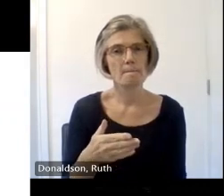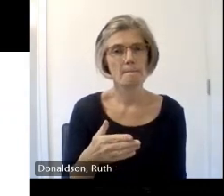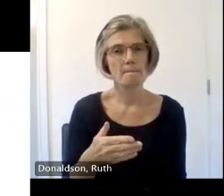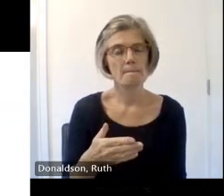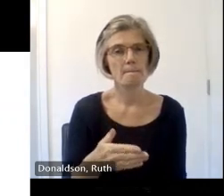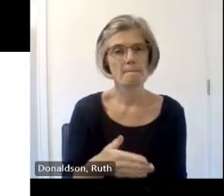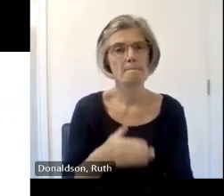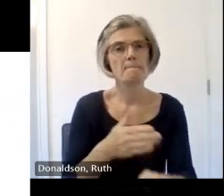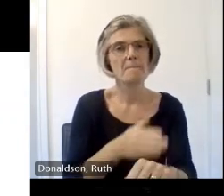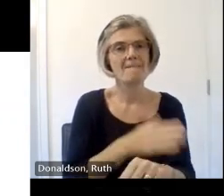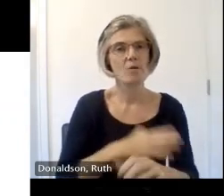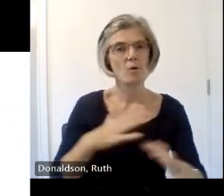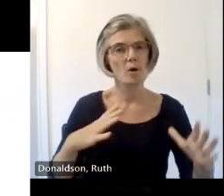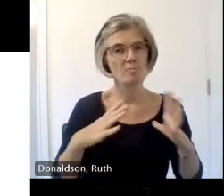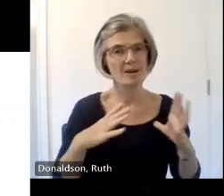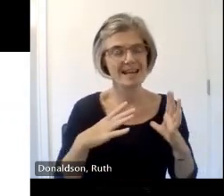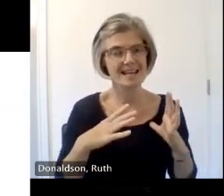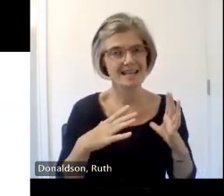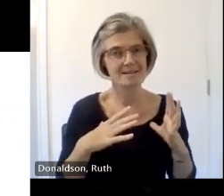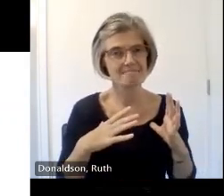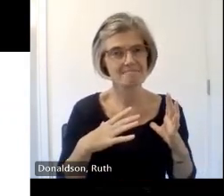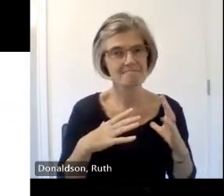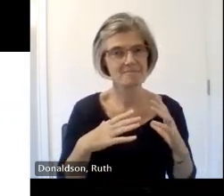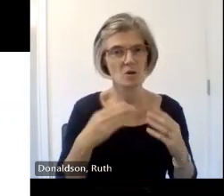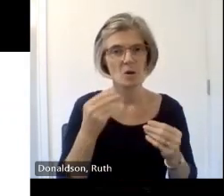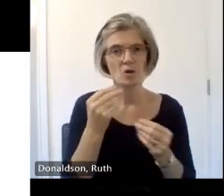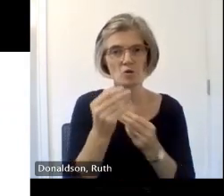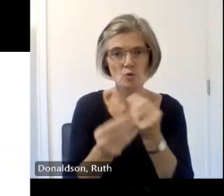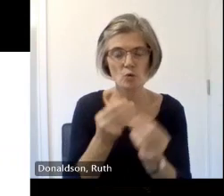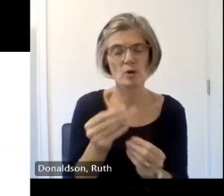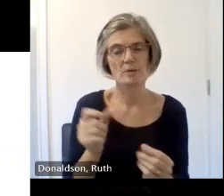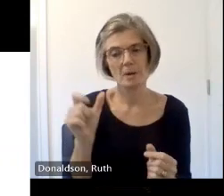about the bricks and mortar what about the objects that are all around us and that's what we're going